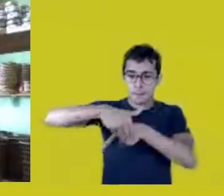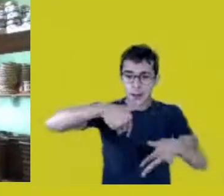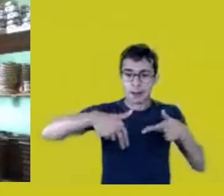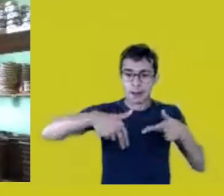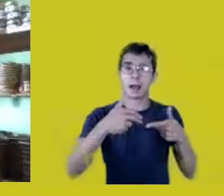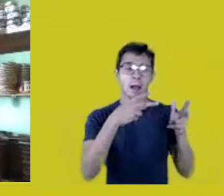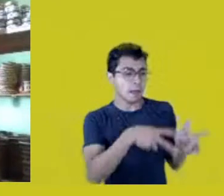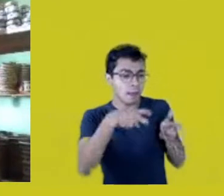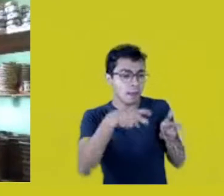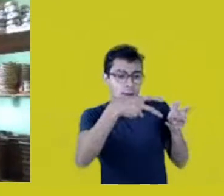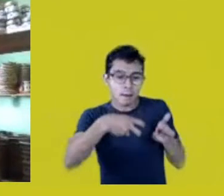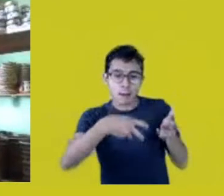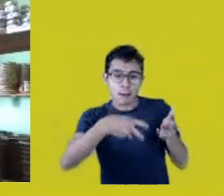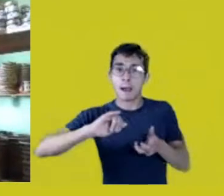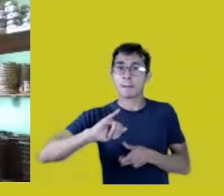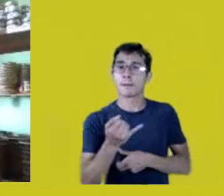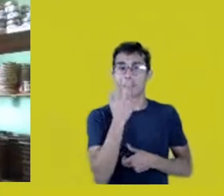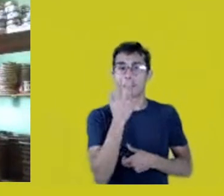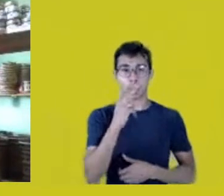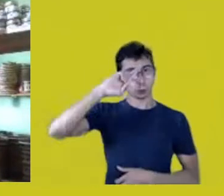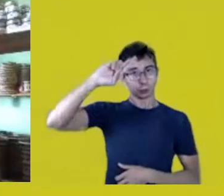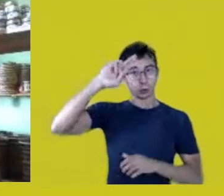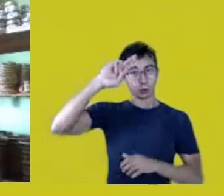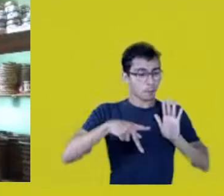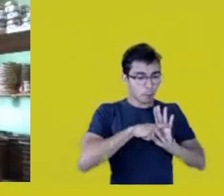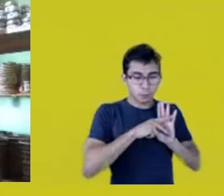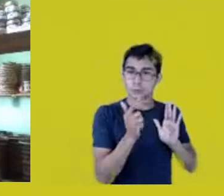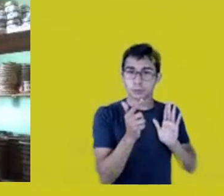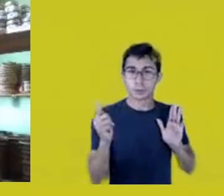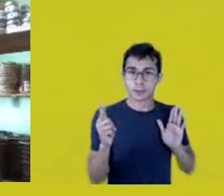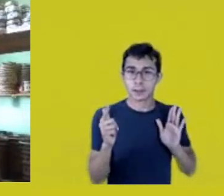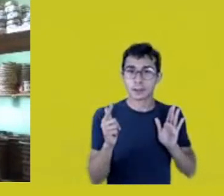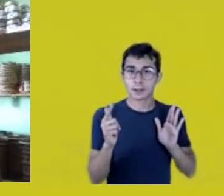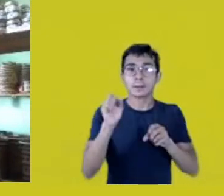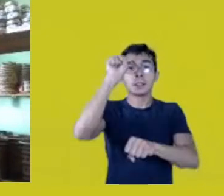as if they didn’t have an owner. Stop denying our existence.